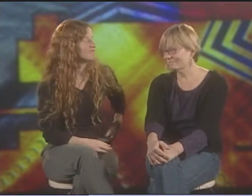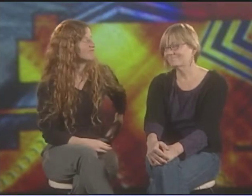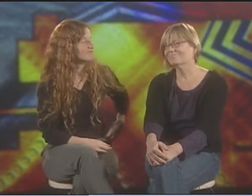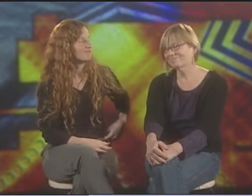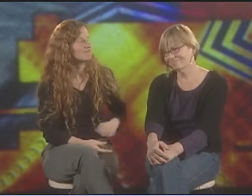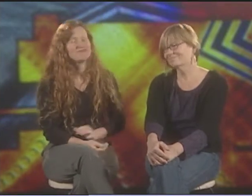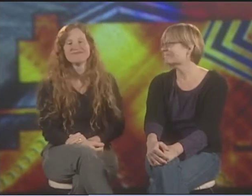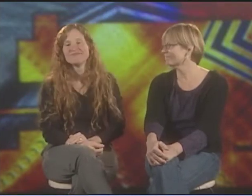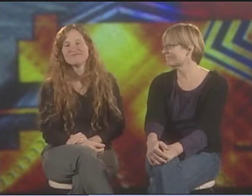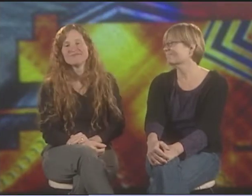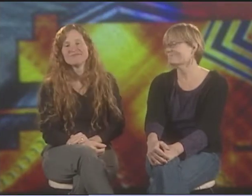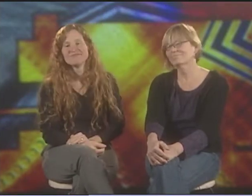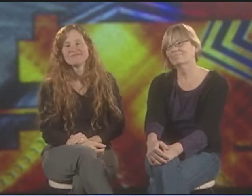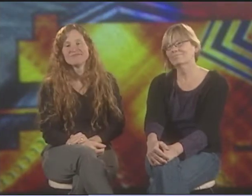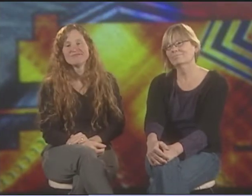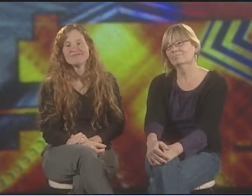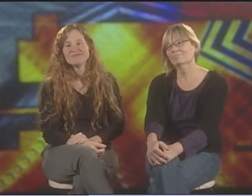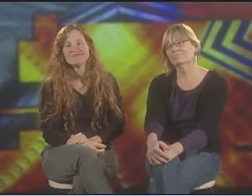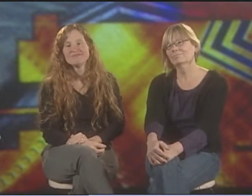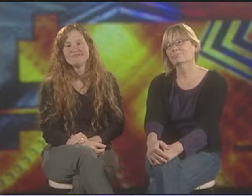ALL ACROSS THE BOARD IN THIS ONE MURAL.